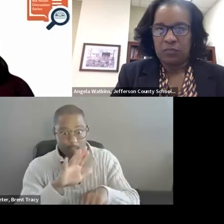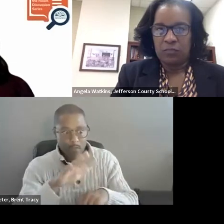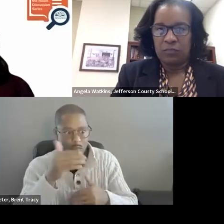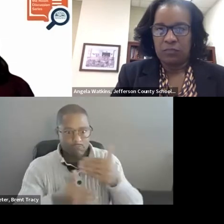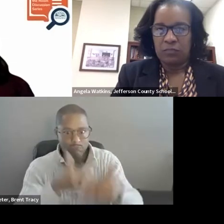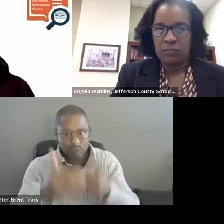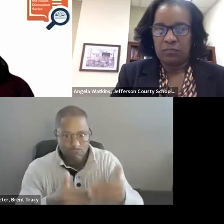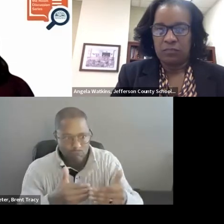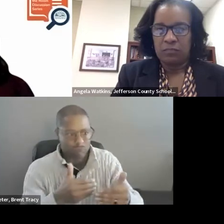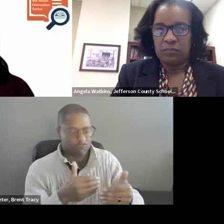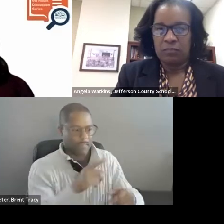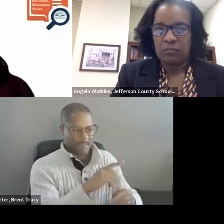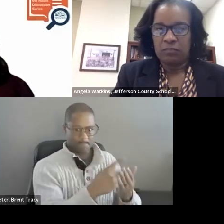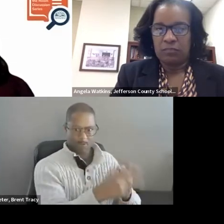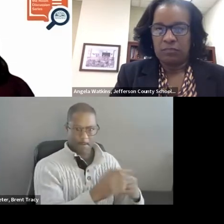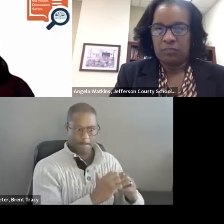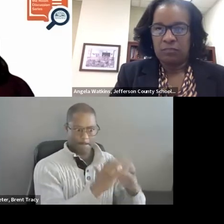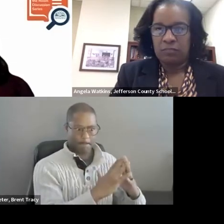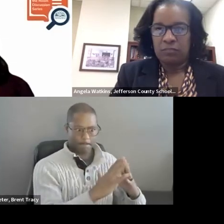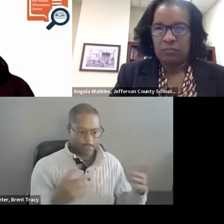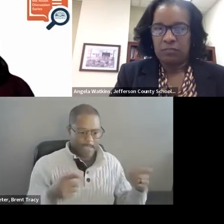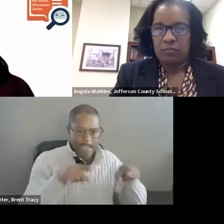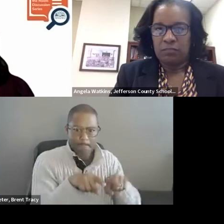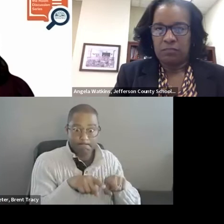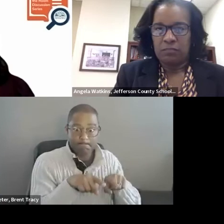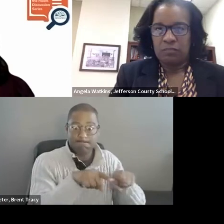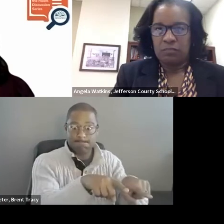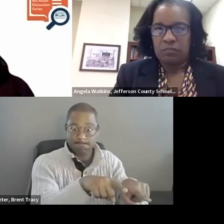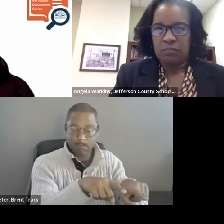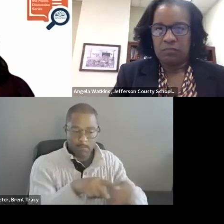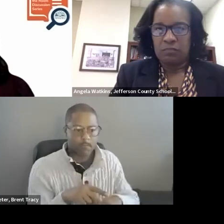As we think about scaling up programs, we have to think about building in flexibility